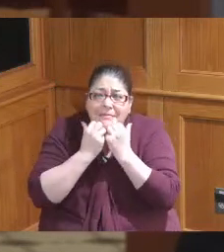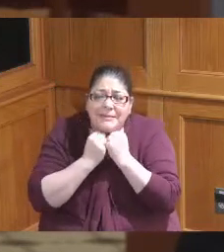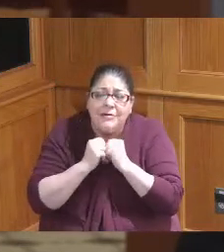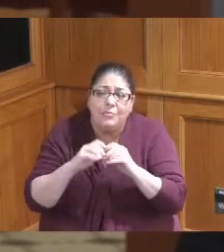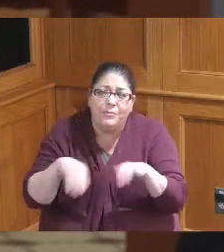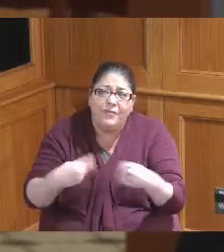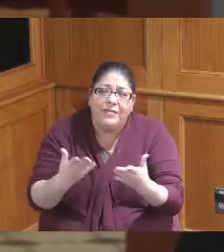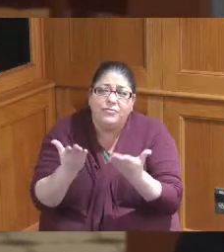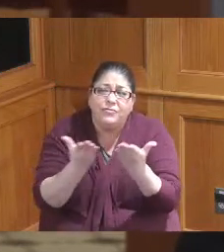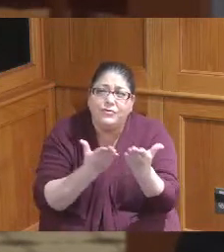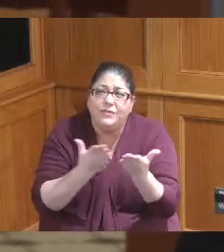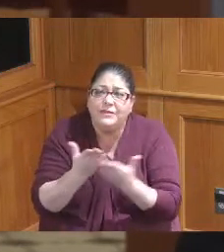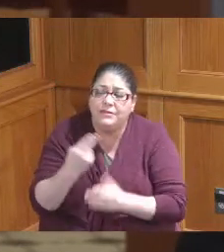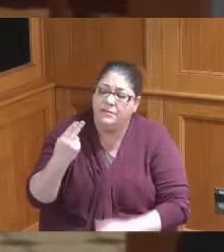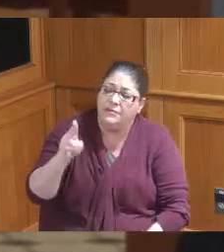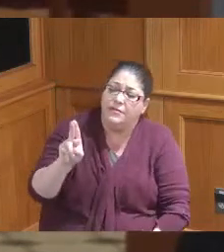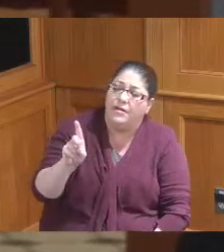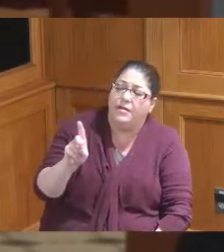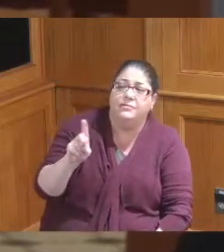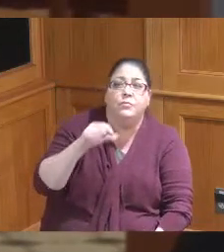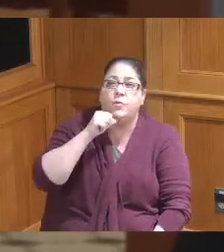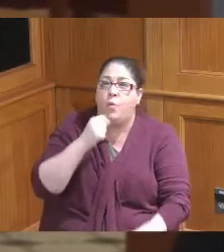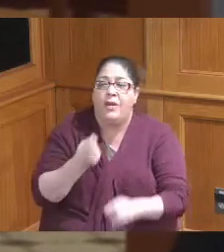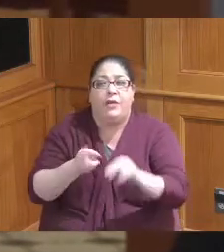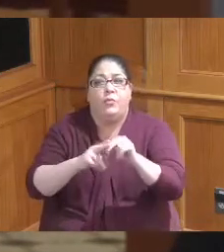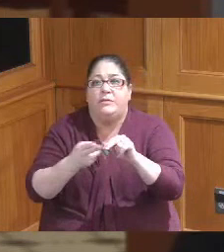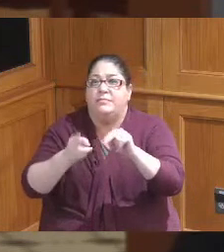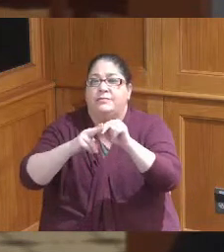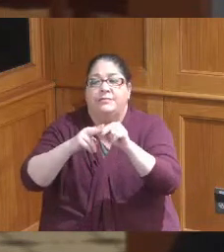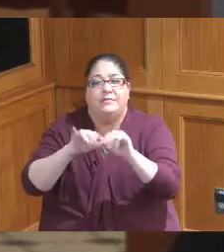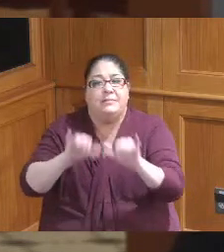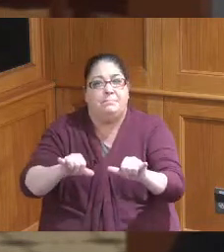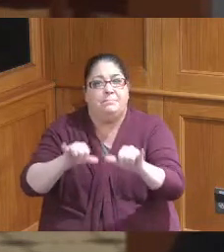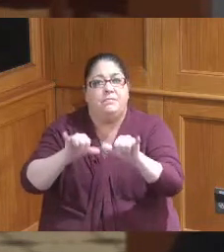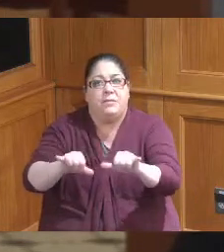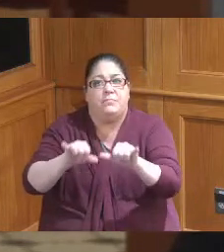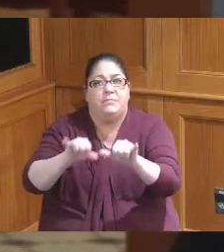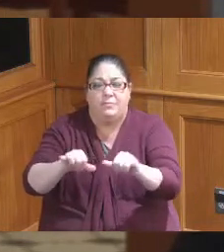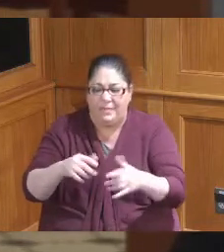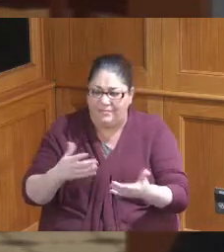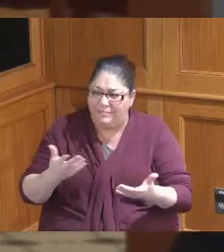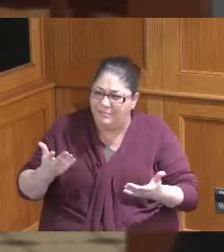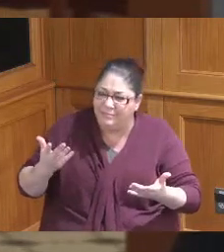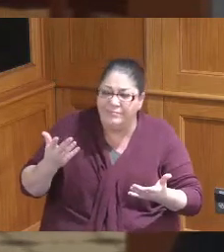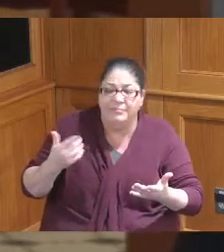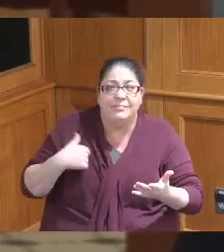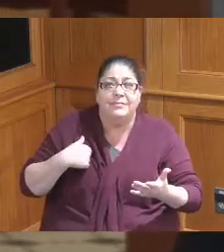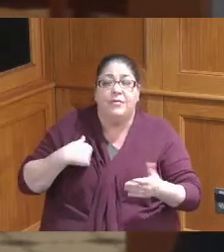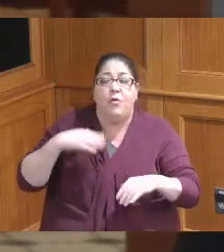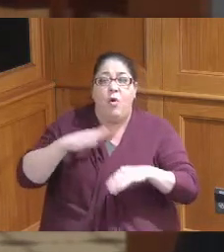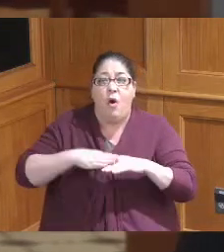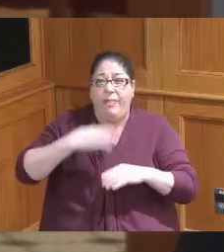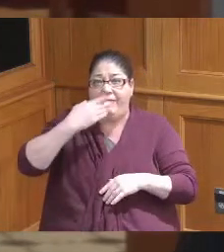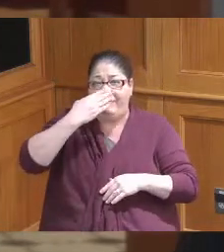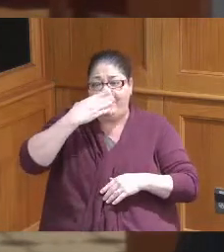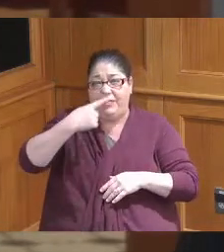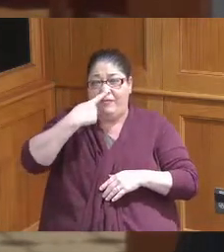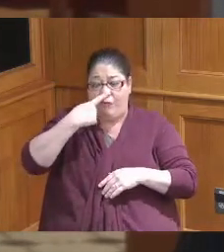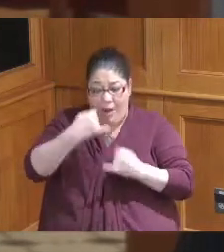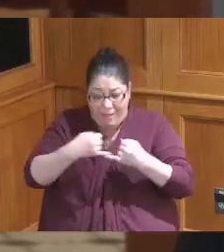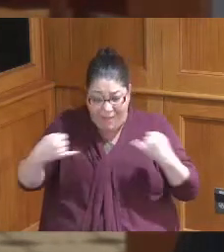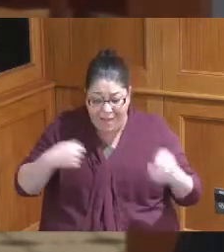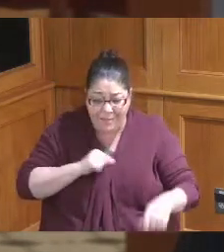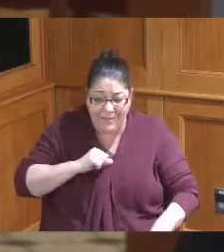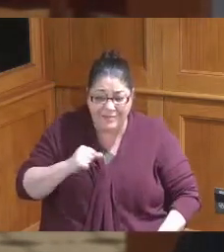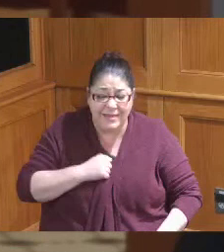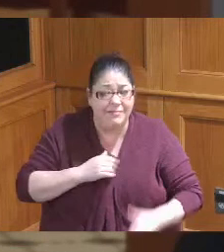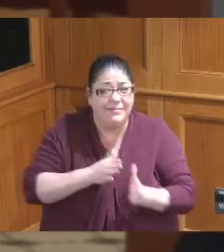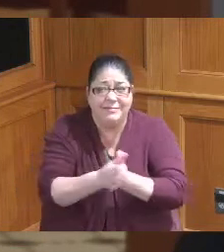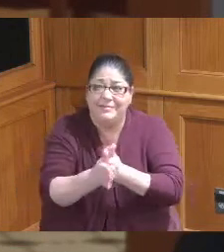yet HUD doesn't increase those amounts I am front line gung-ho really in favor of affordable housing